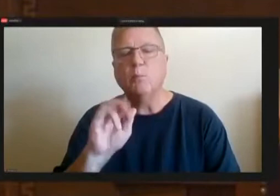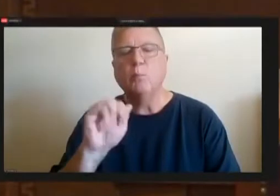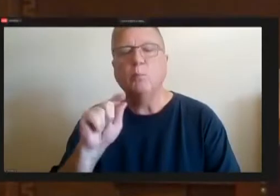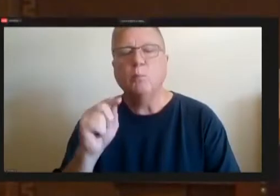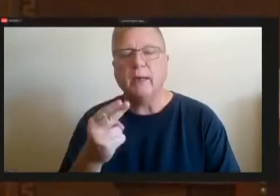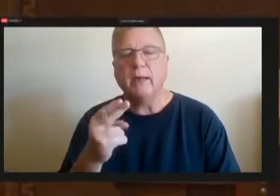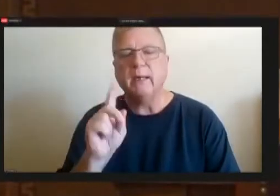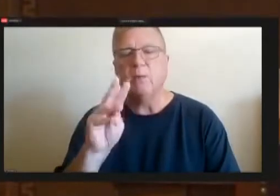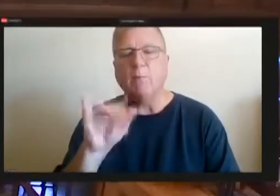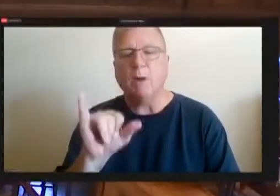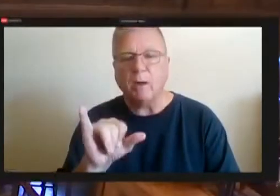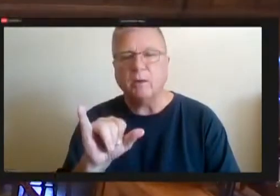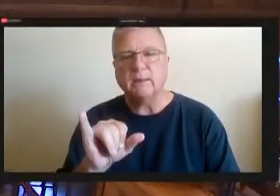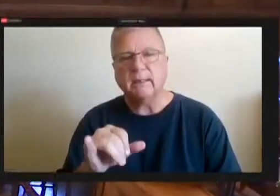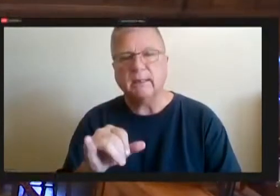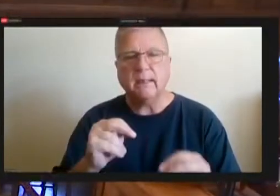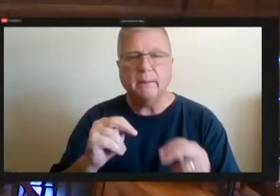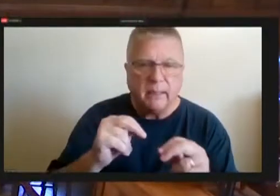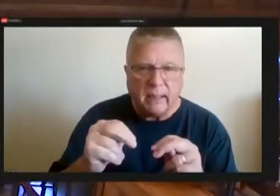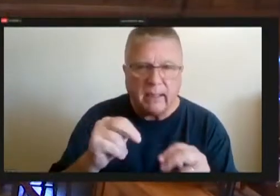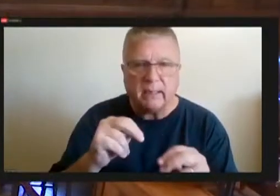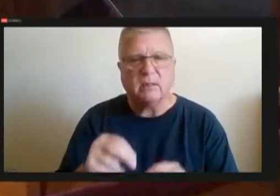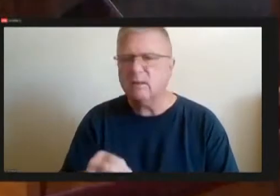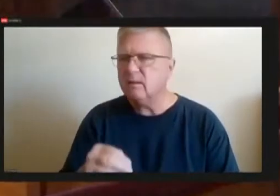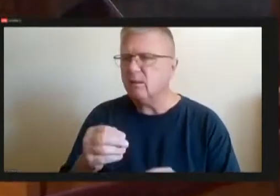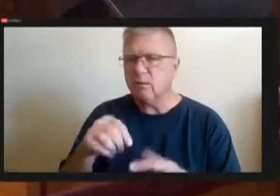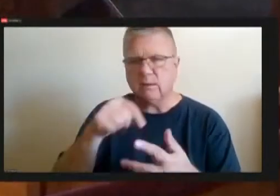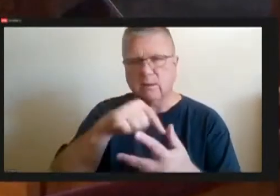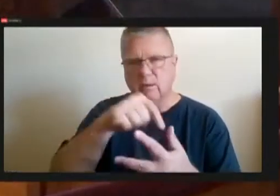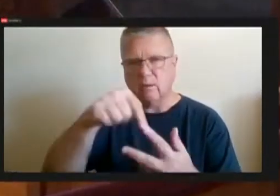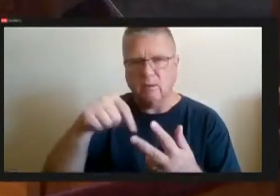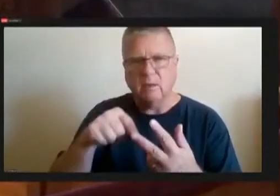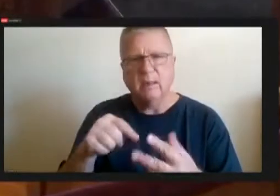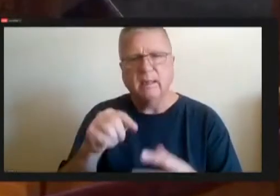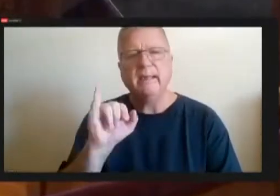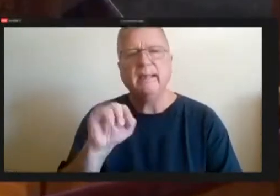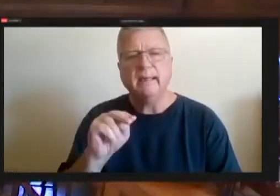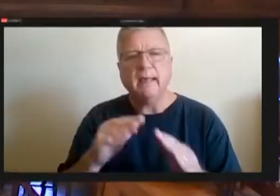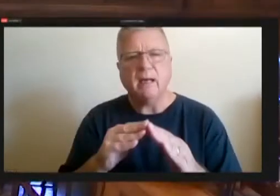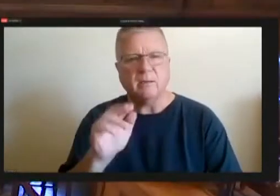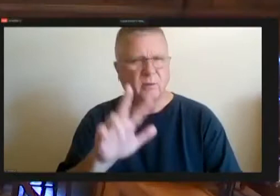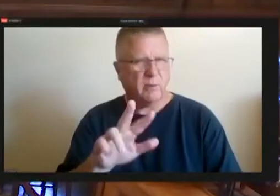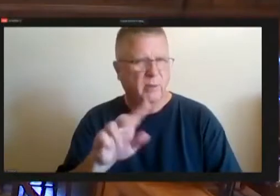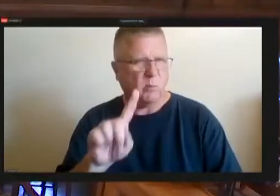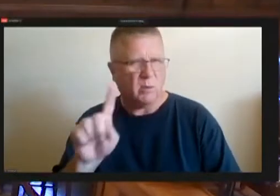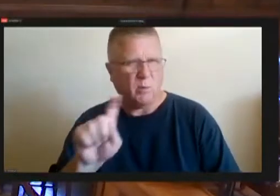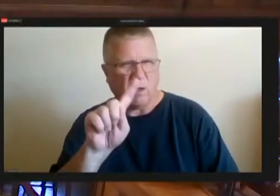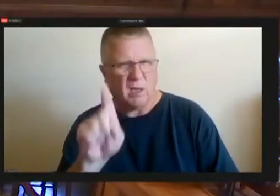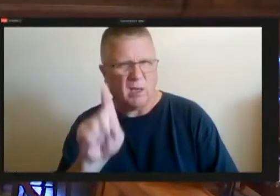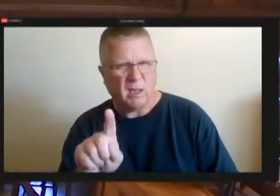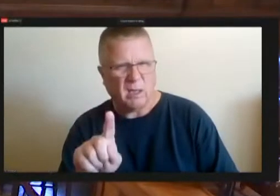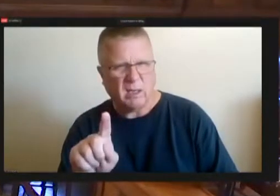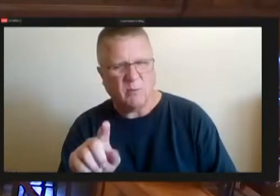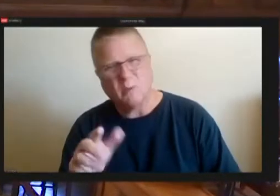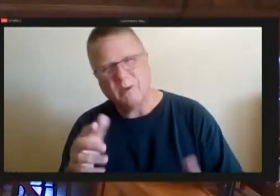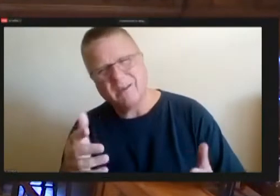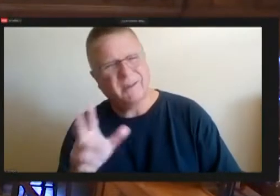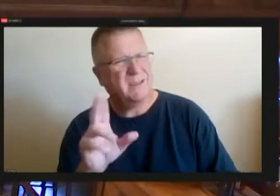Now, it's like an in house would have no sort of, it's mostly with the communities, mostly